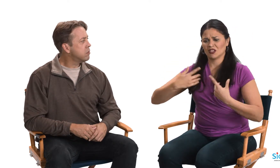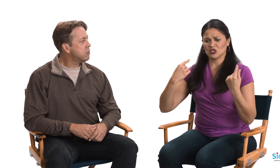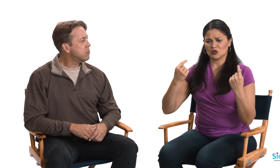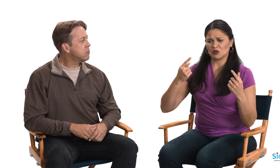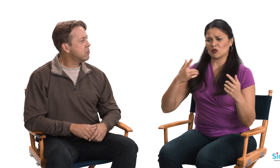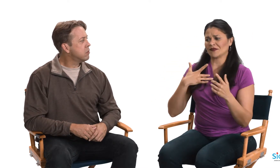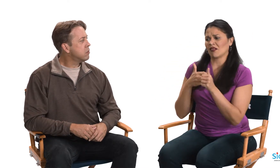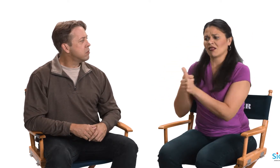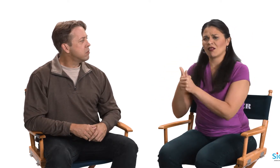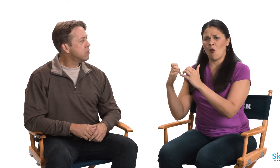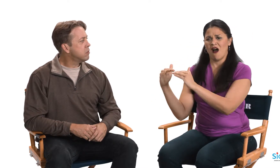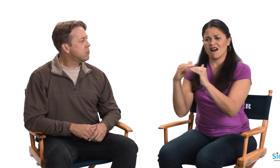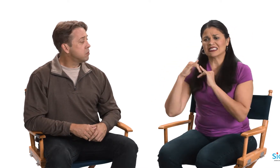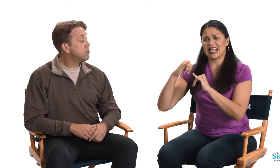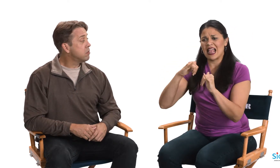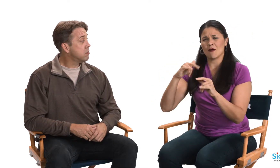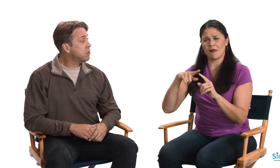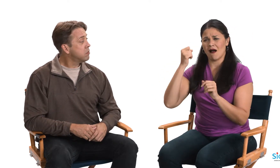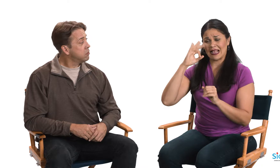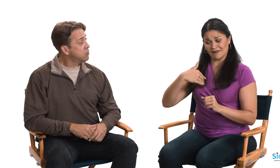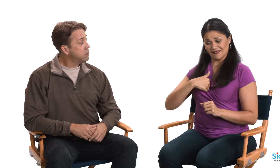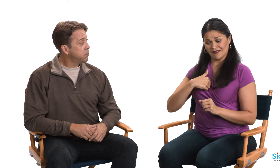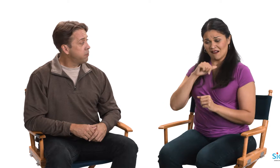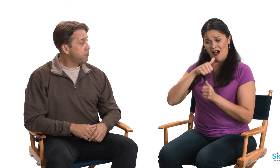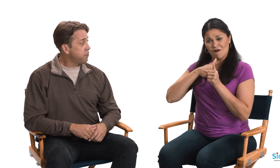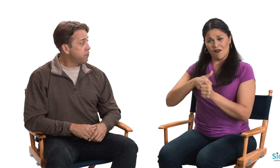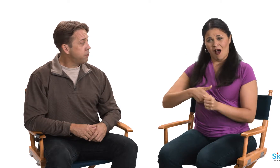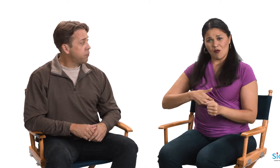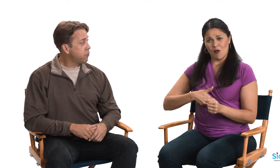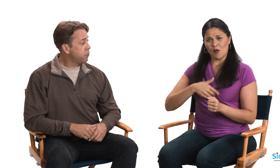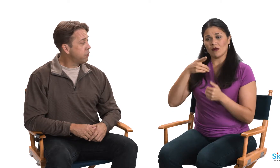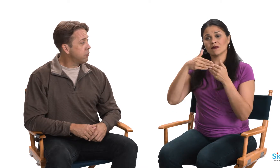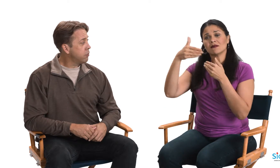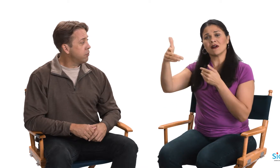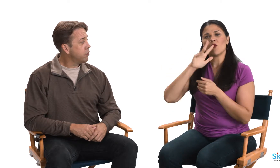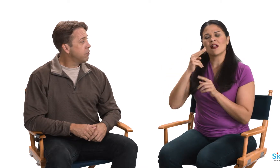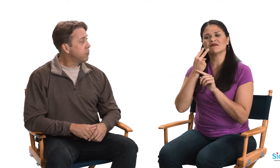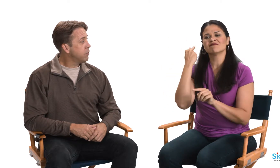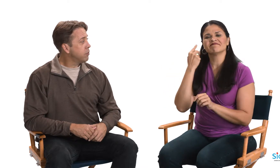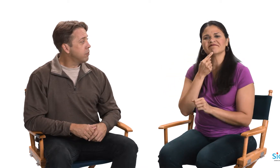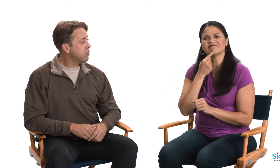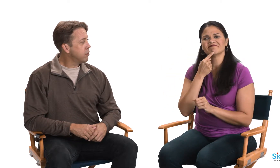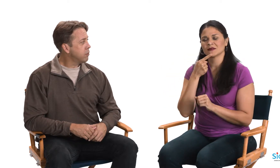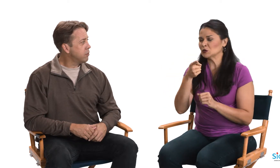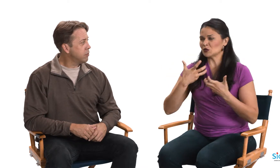and sometimes you'll wonder what to do or who to follow. But, if I didn't follow the things in my heart I would look back and be bitter.